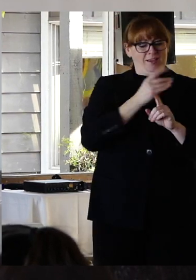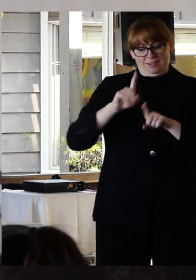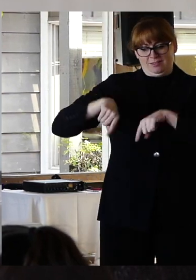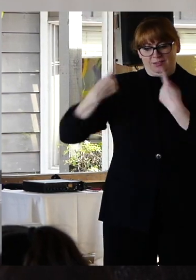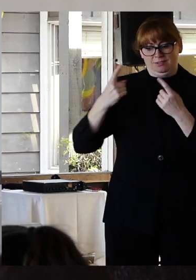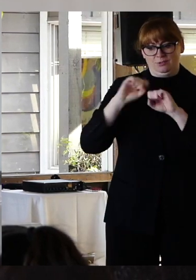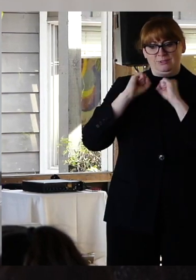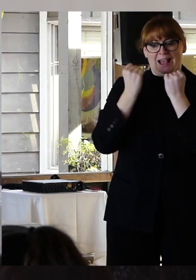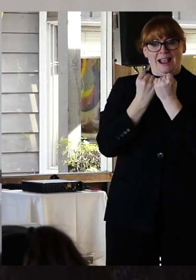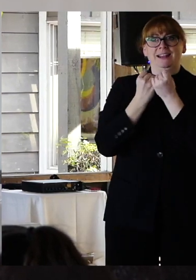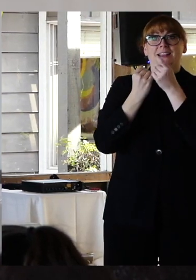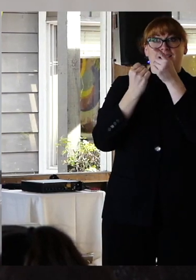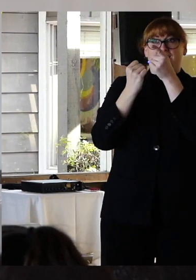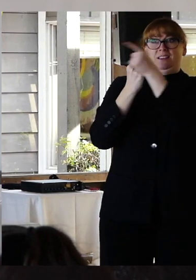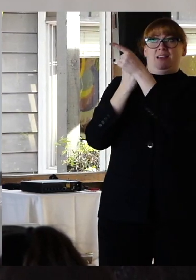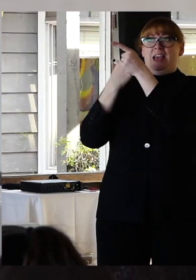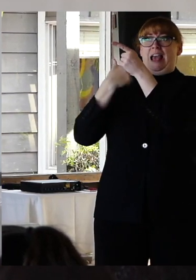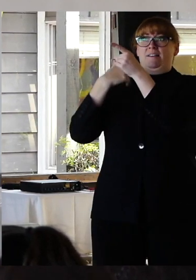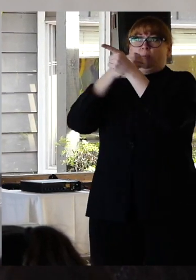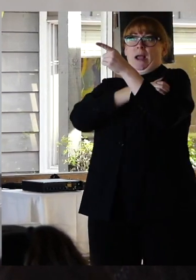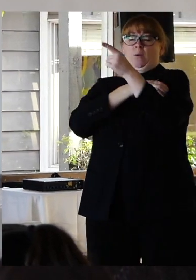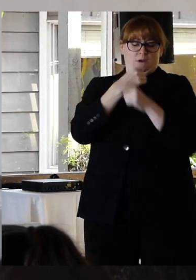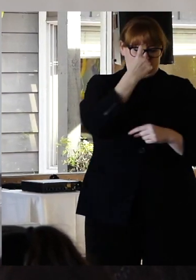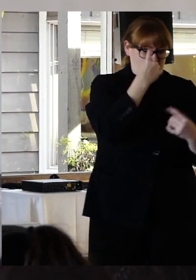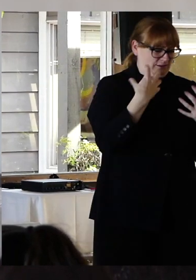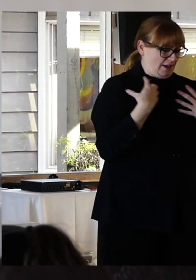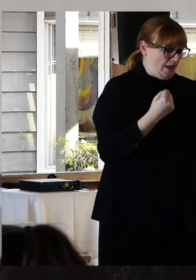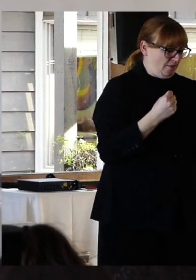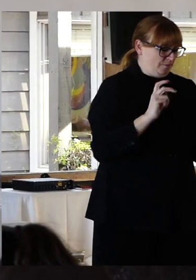mental health care providers and police officers and there's the ever present